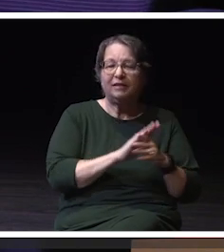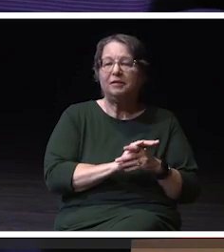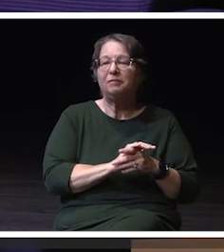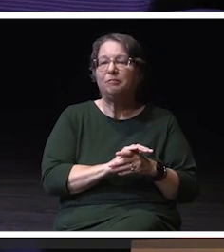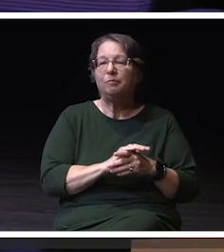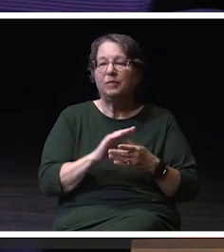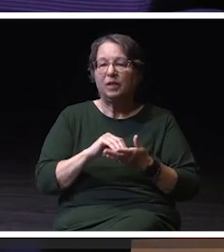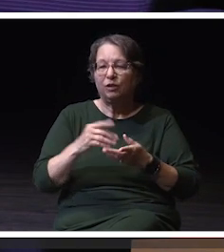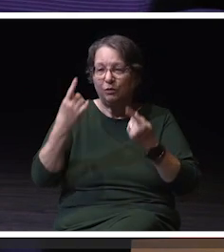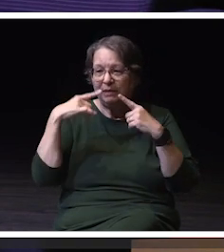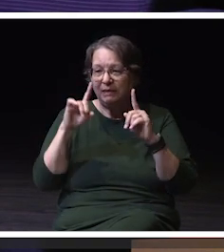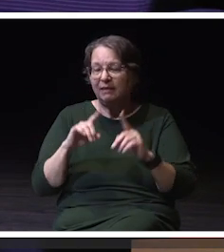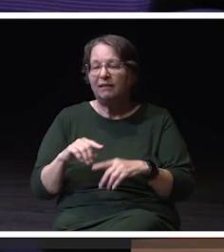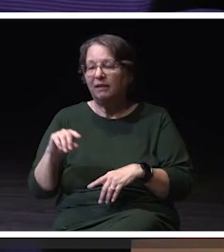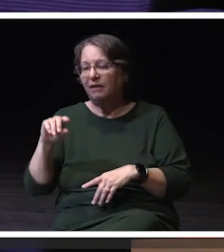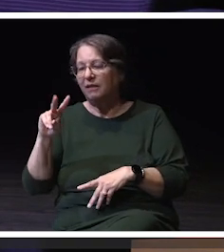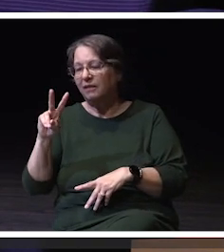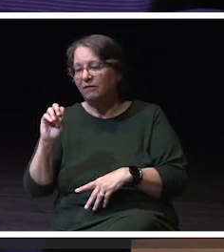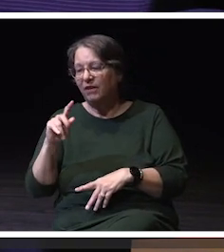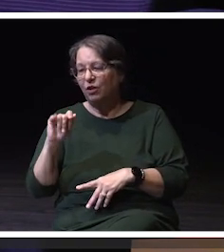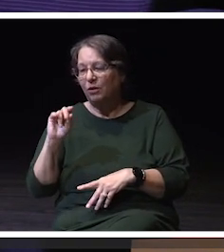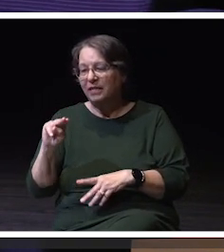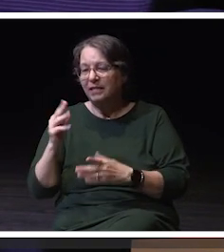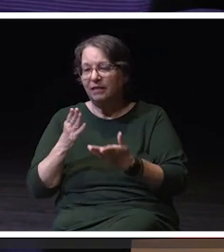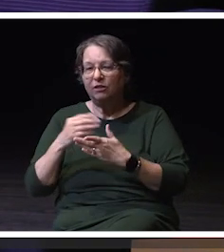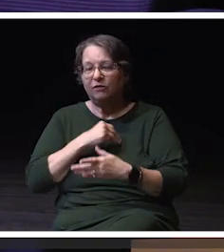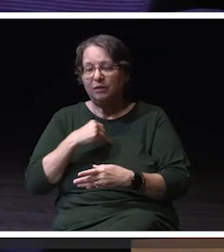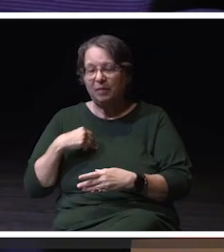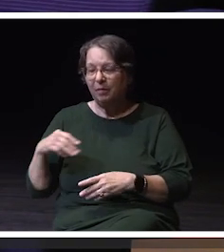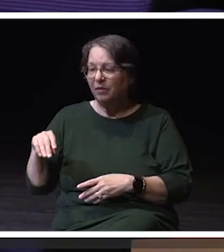veterans and service members, disability concerns,